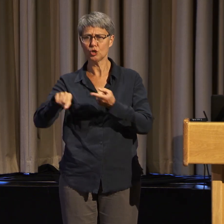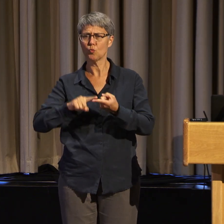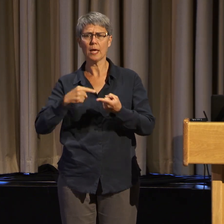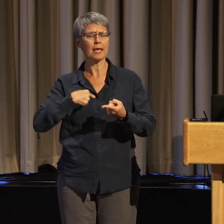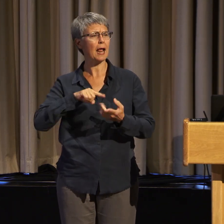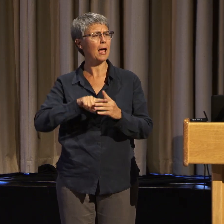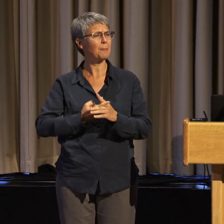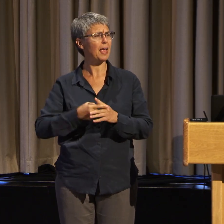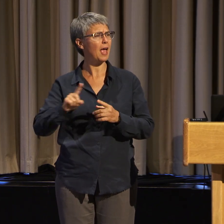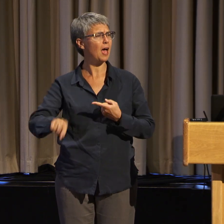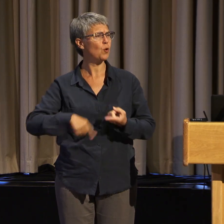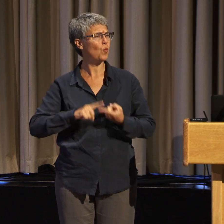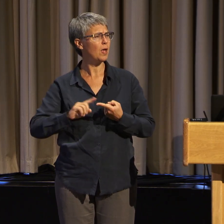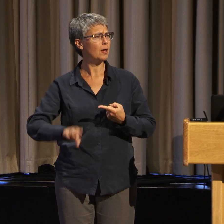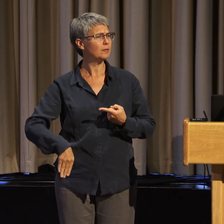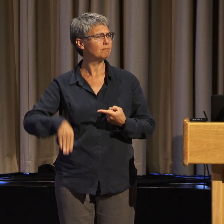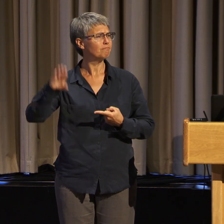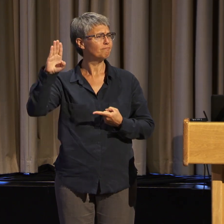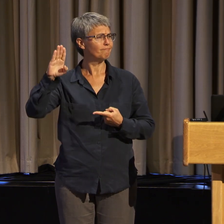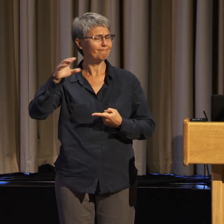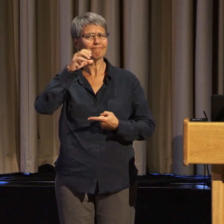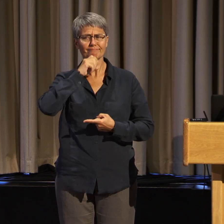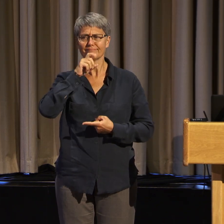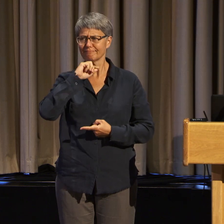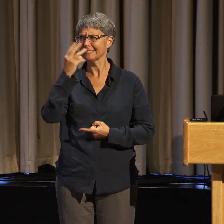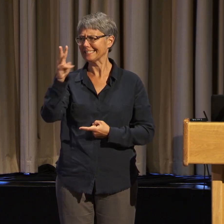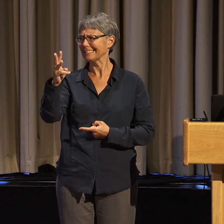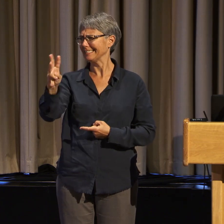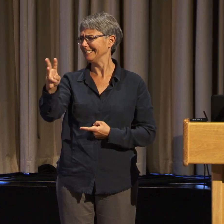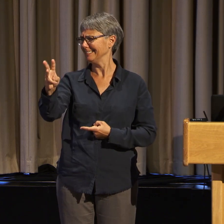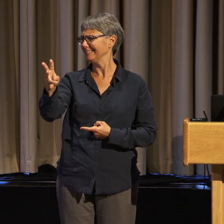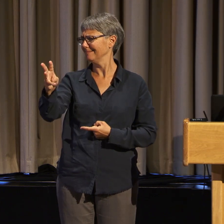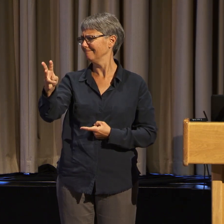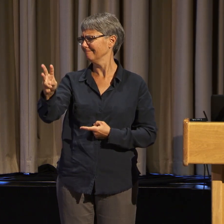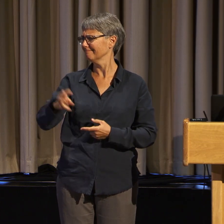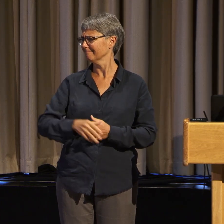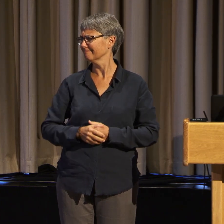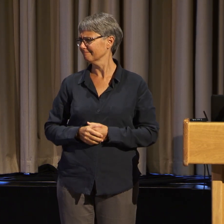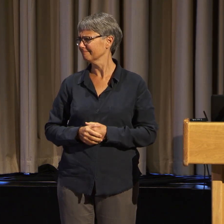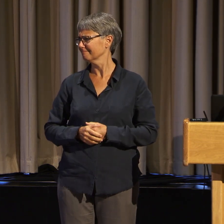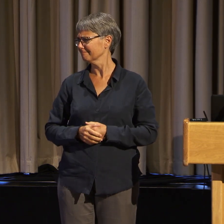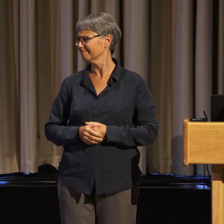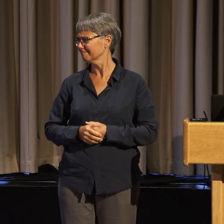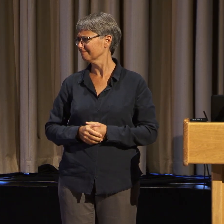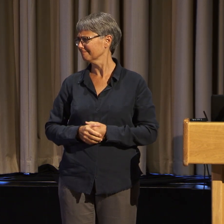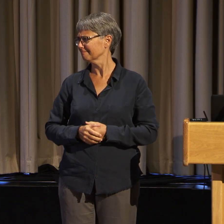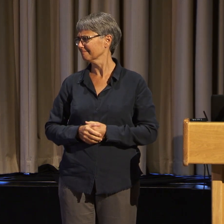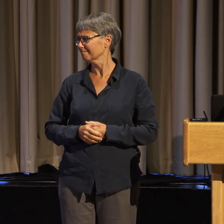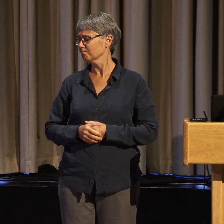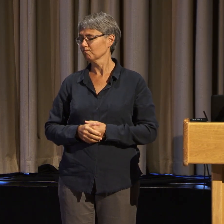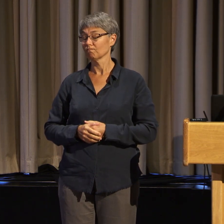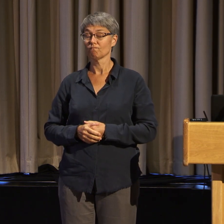And every movement that I got involved in, well,